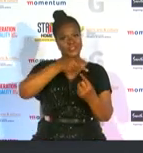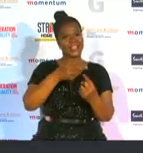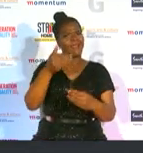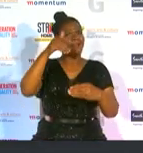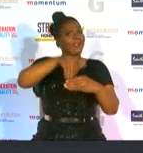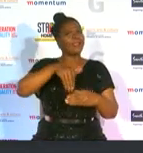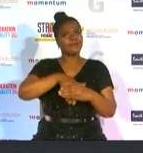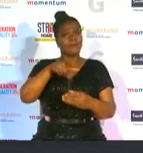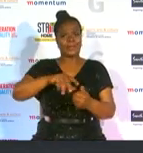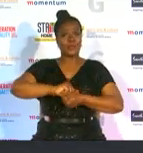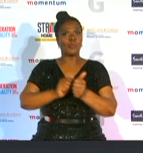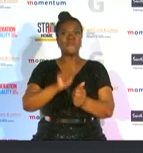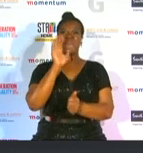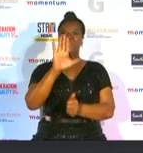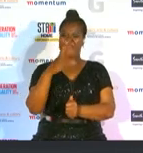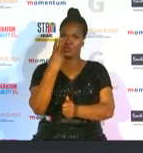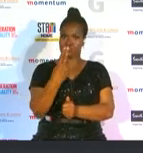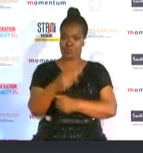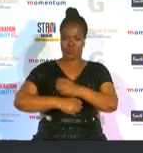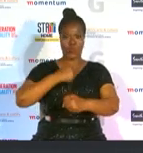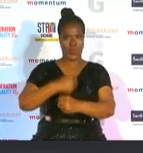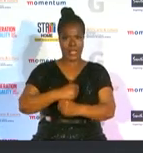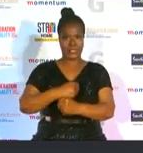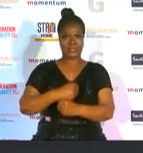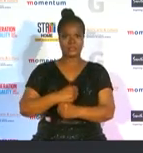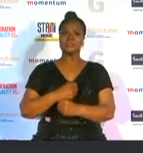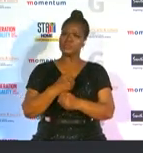52 years initially in the capacity as coach judge